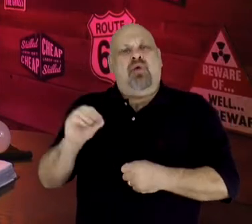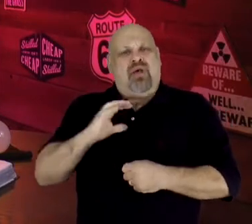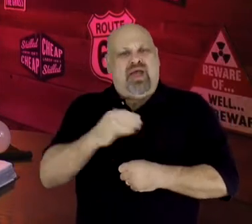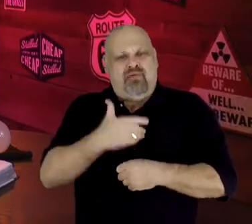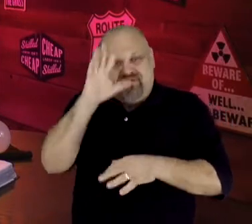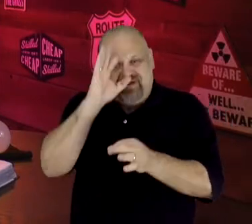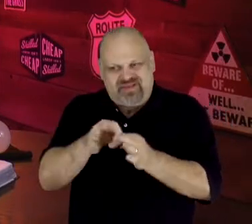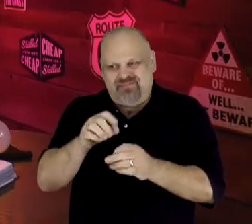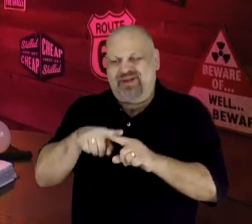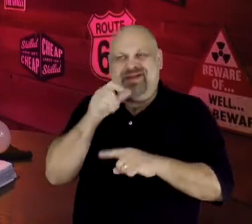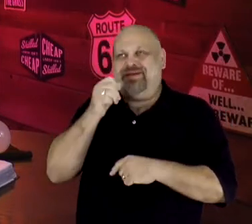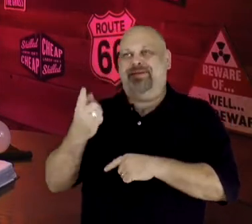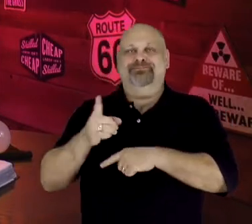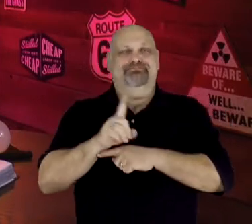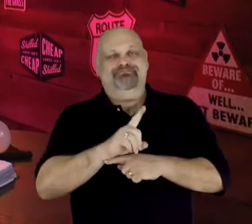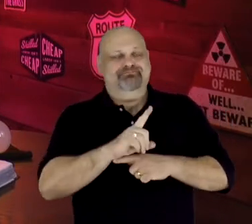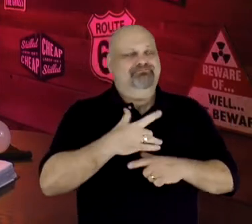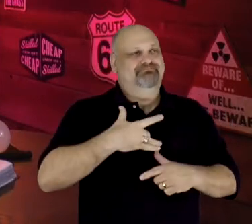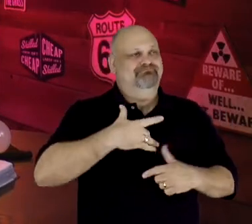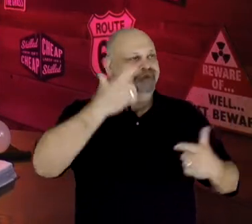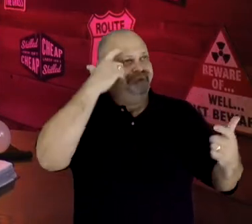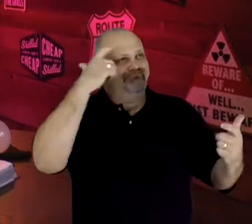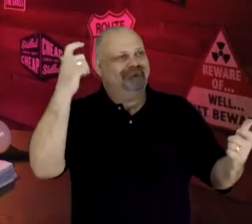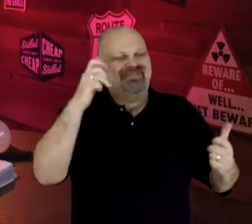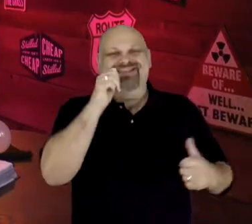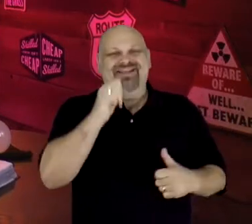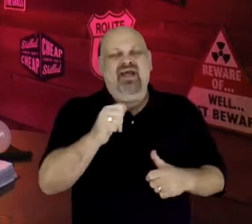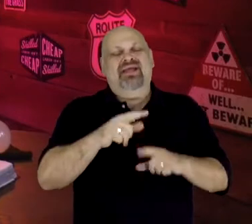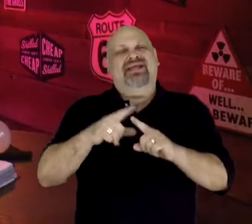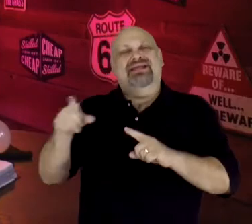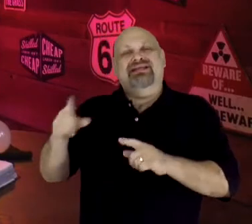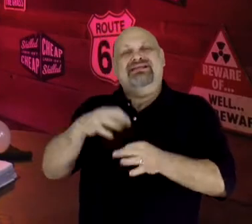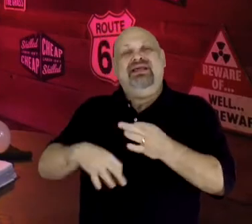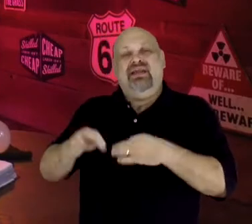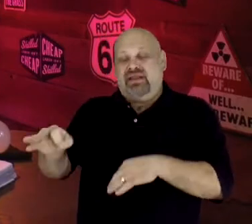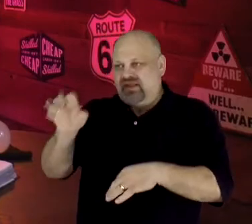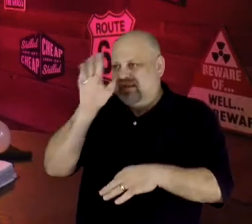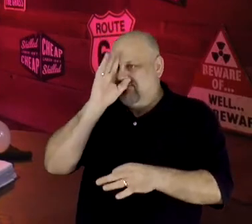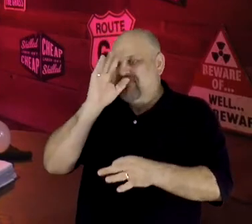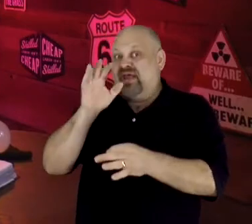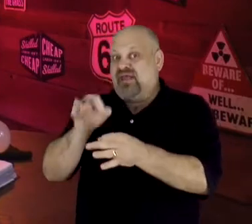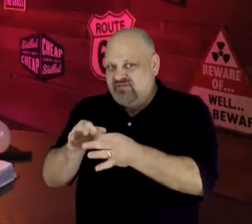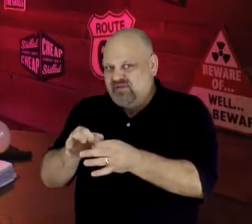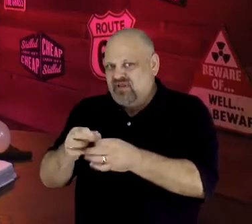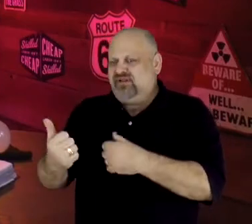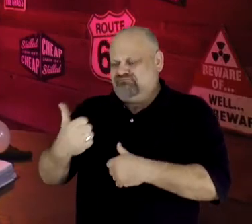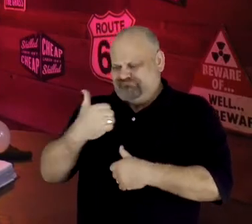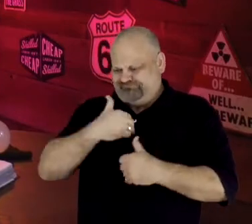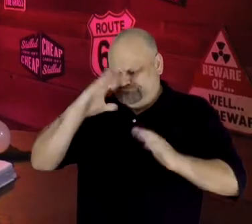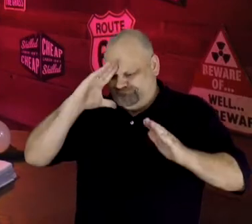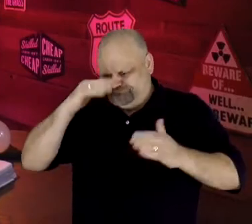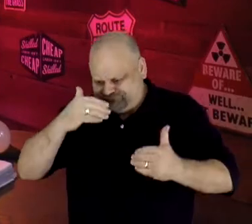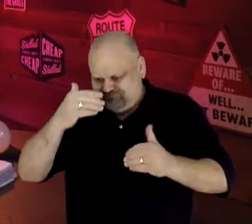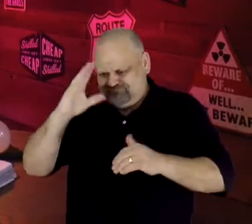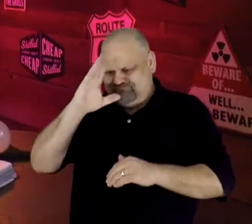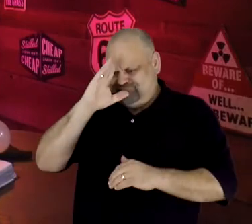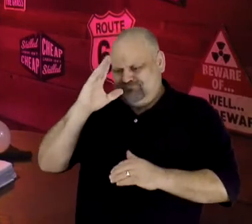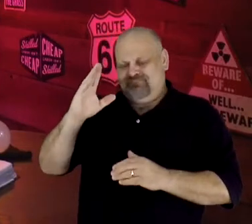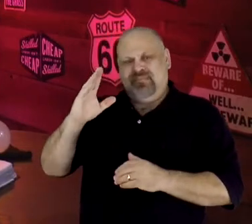around with a sense of entitlement. Instead, he was faithfully self-aware. In Hebrews 11:24 thru 26, we read: